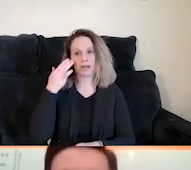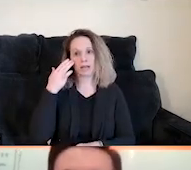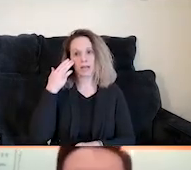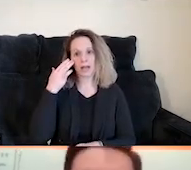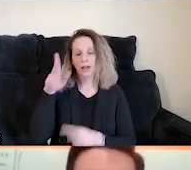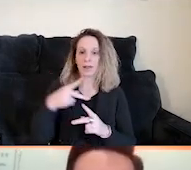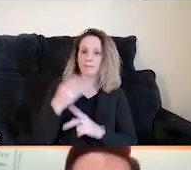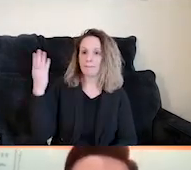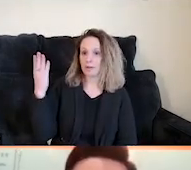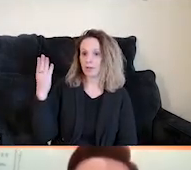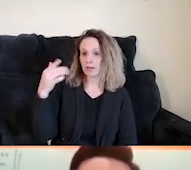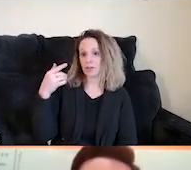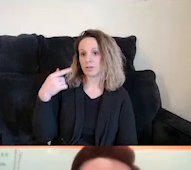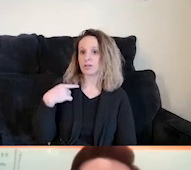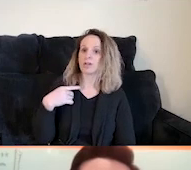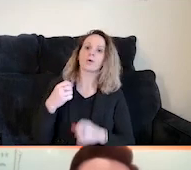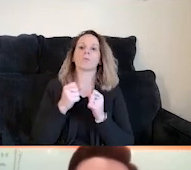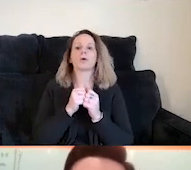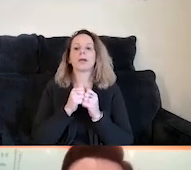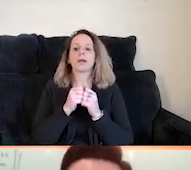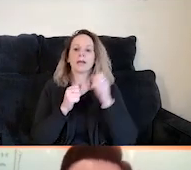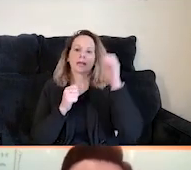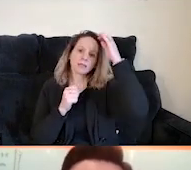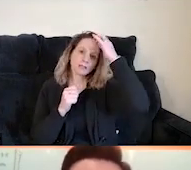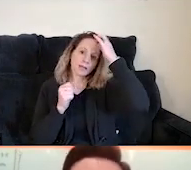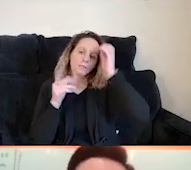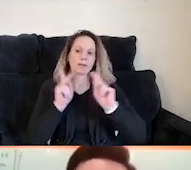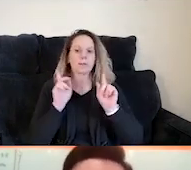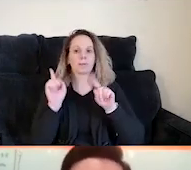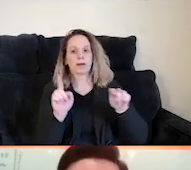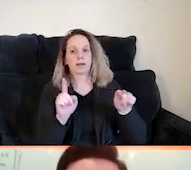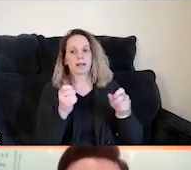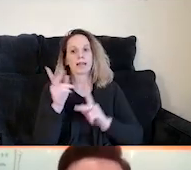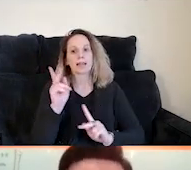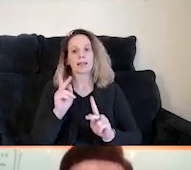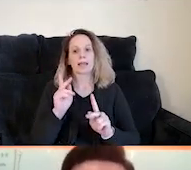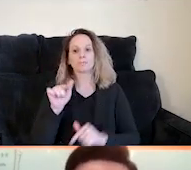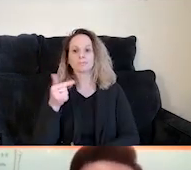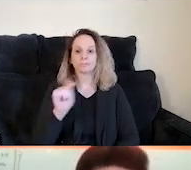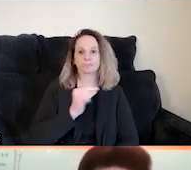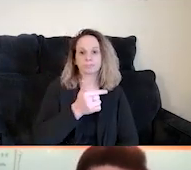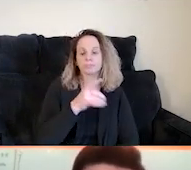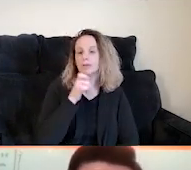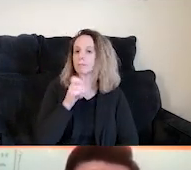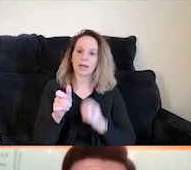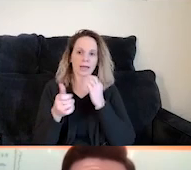given the sheer volume of of attendees we have today, where there's gonna be a lot of back and forth. And I'm certainly not gonna ask everyone how they're doing